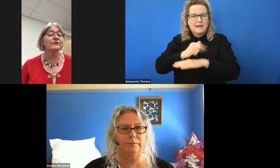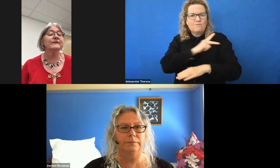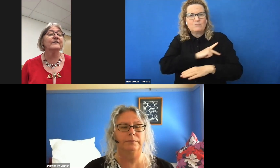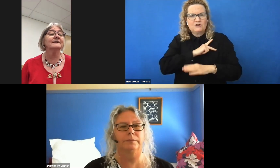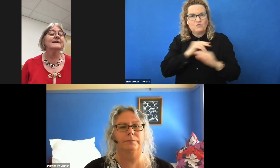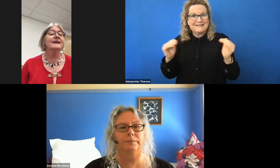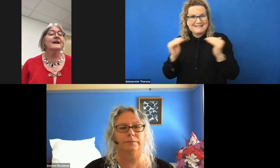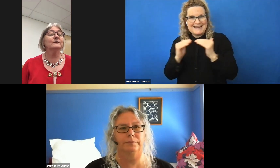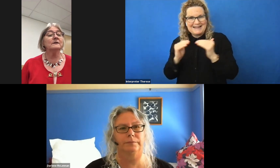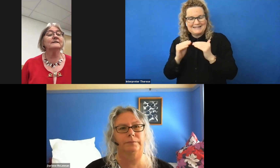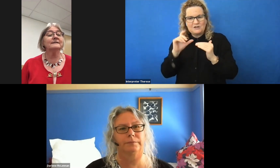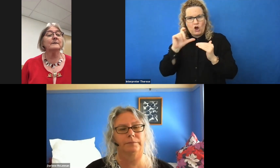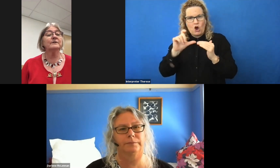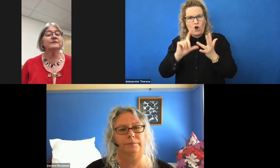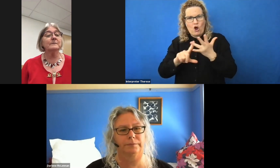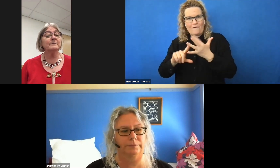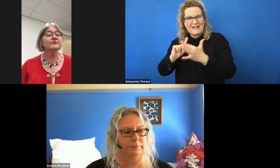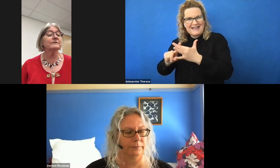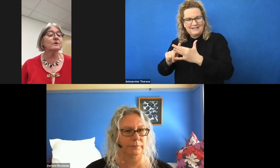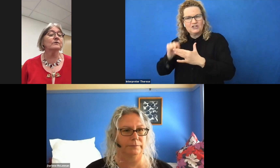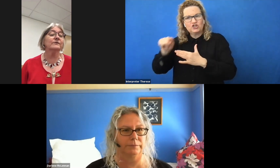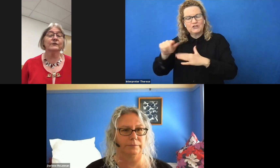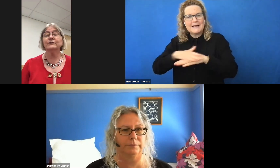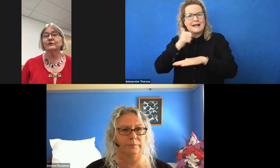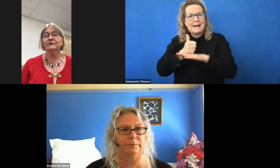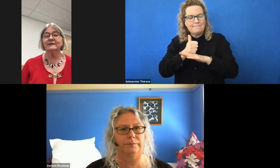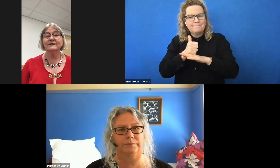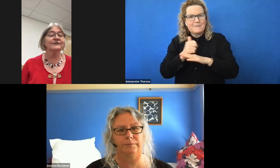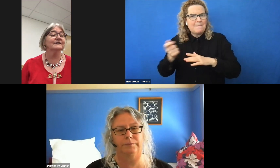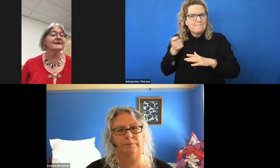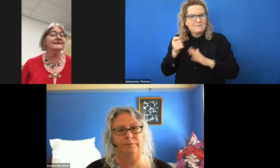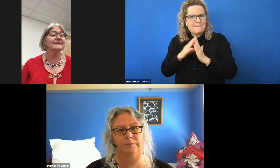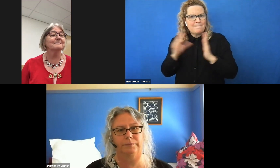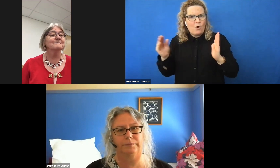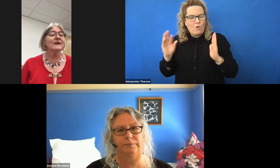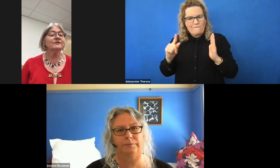of ethics, as well as establishing a membership model for the tertiary education sector. She